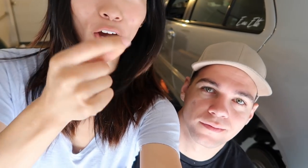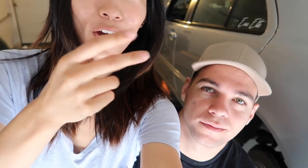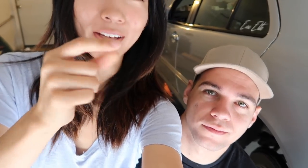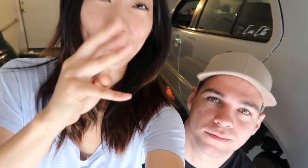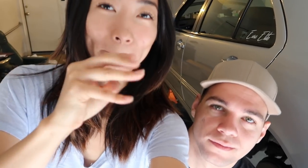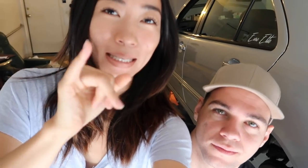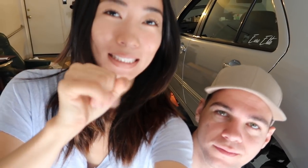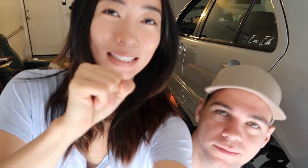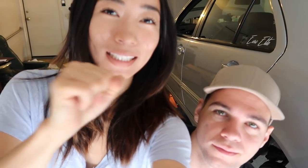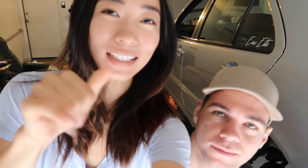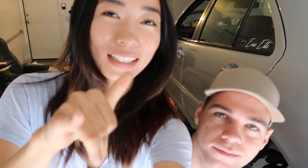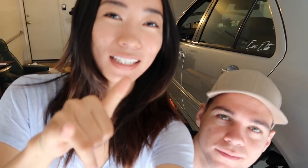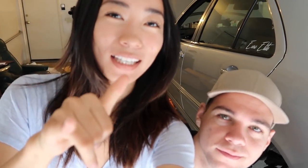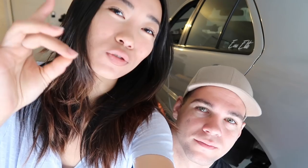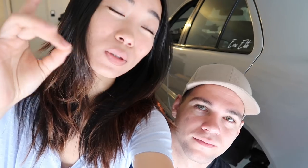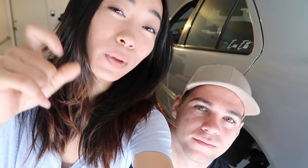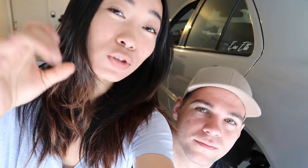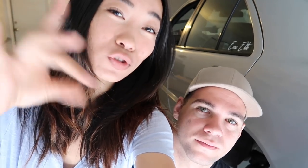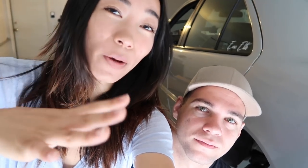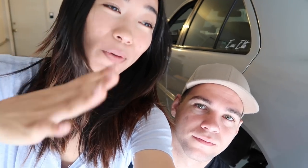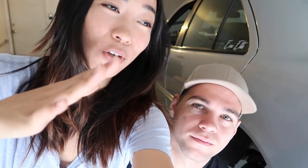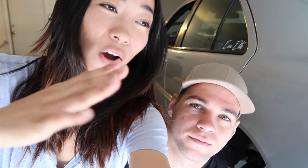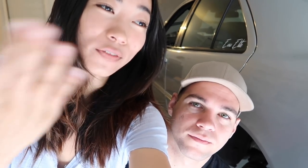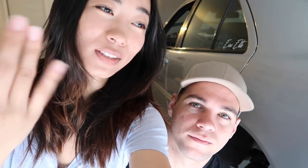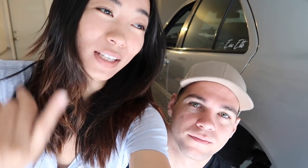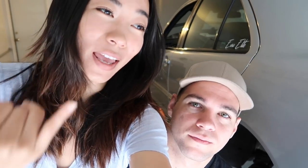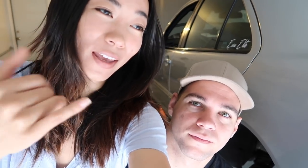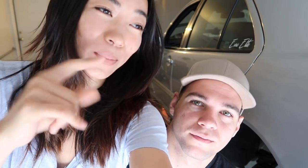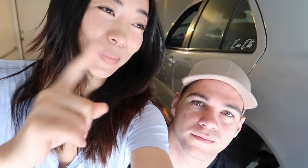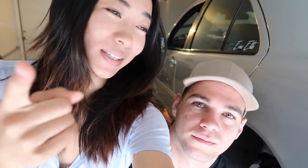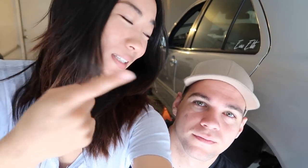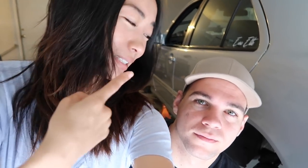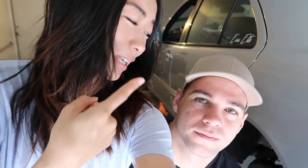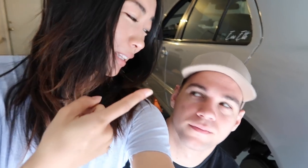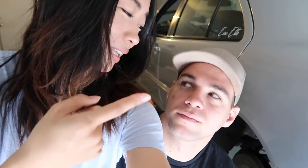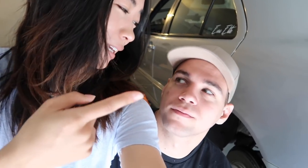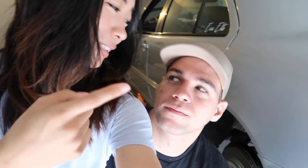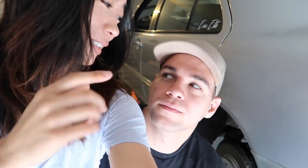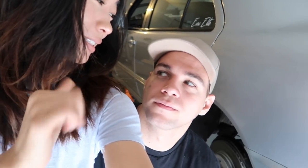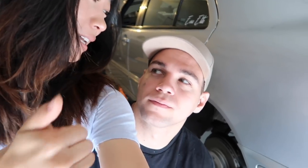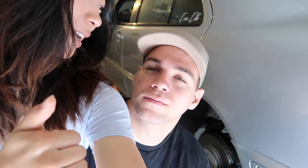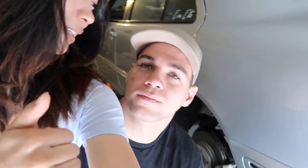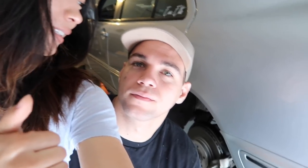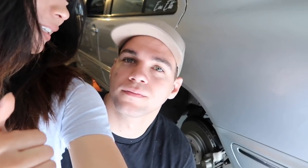his dog Missy was supposed to drop her off today but he said that he's not